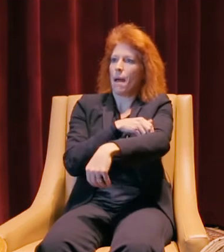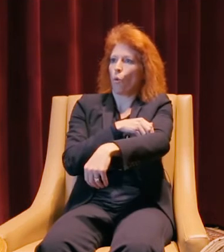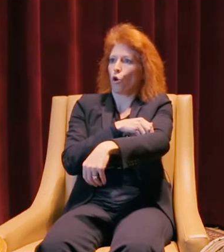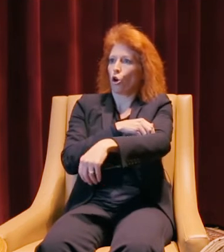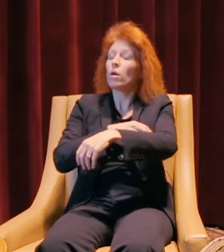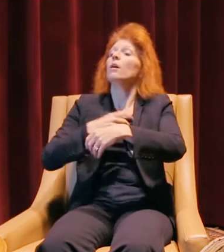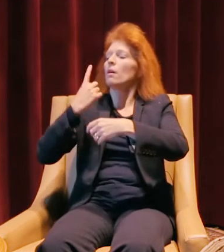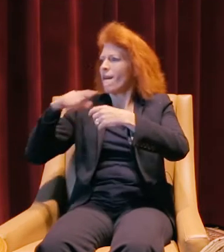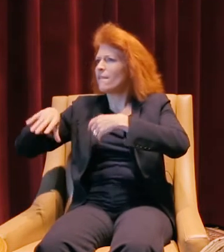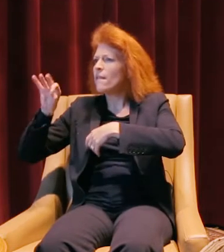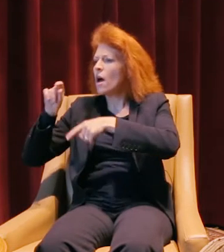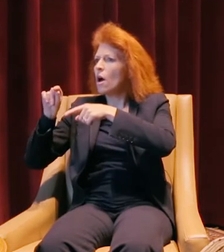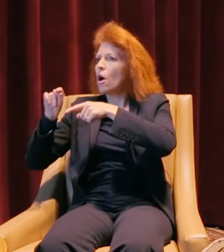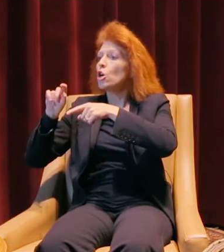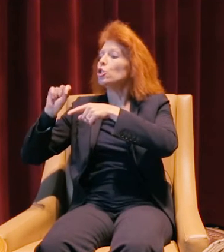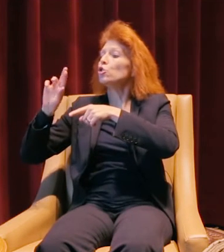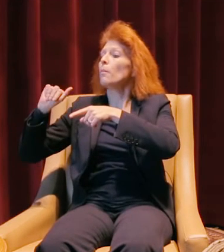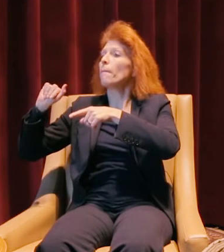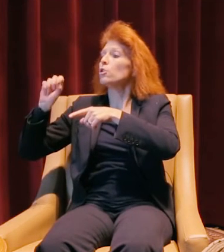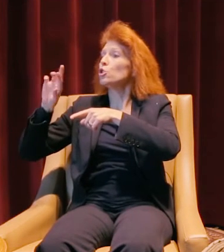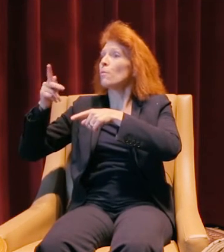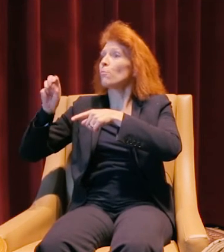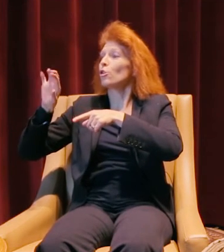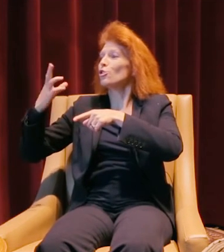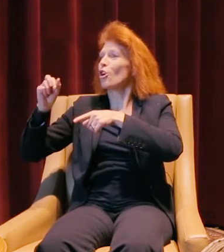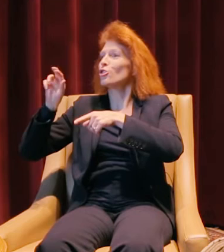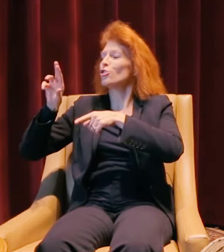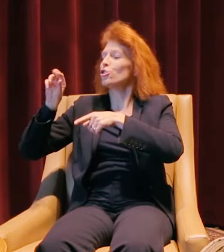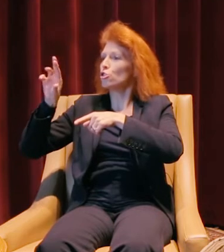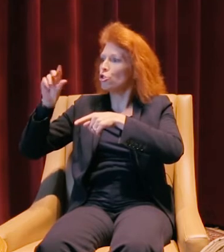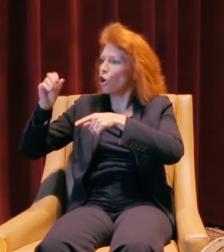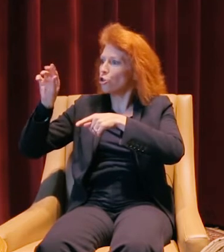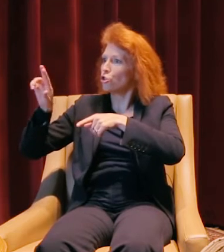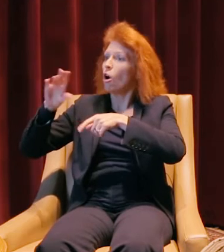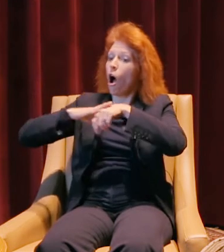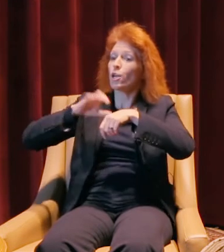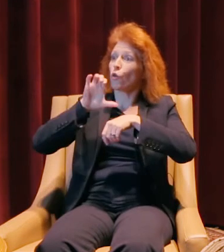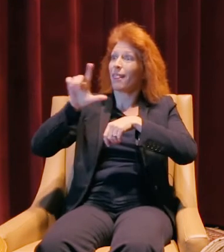I found a supercharger on Craigslist made by a gentleman down in Colorado Springs.